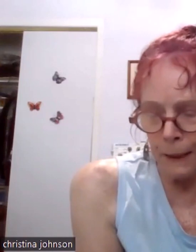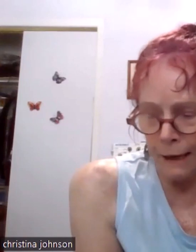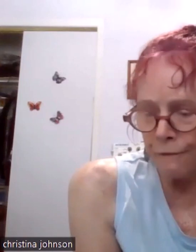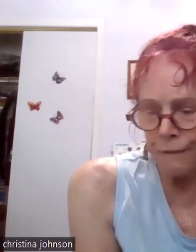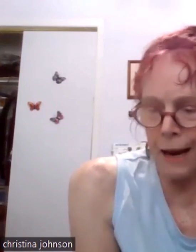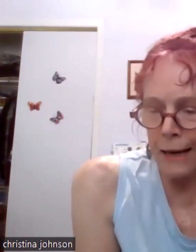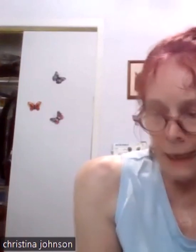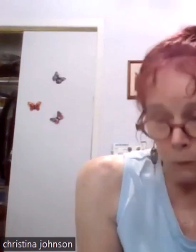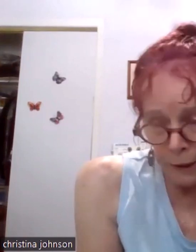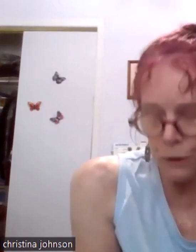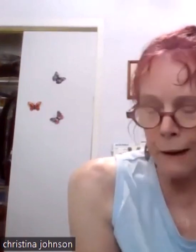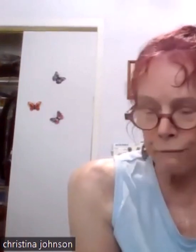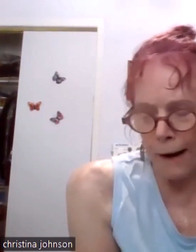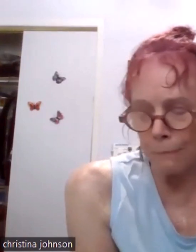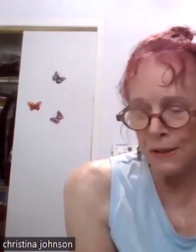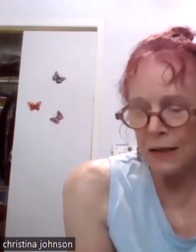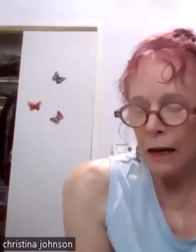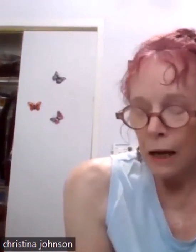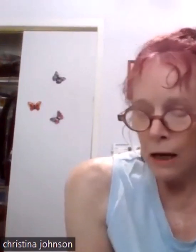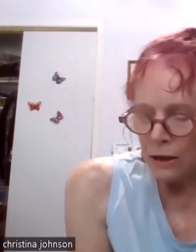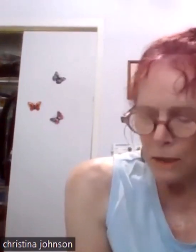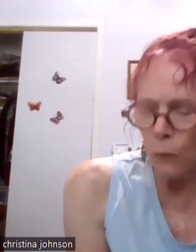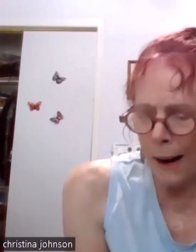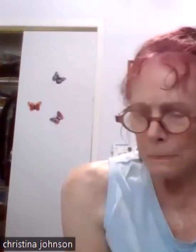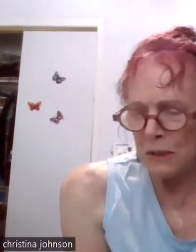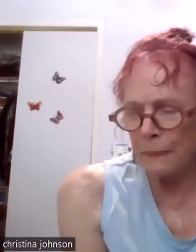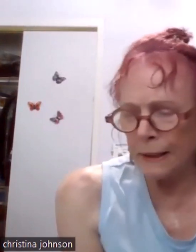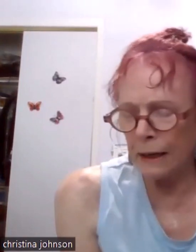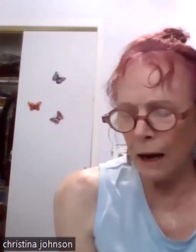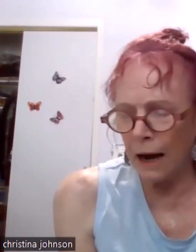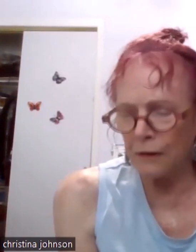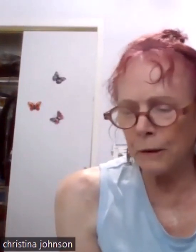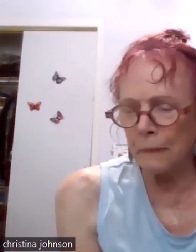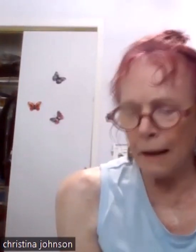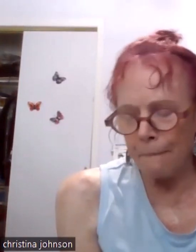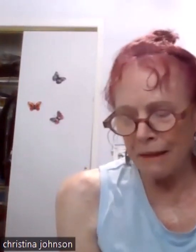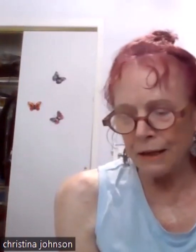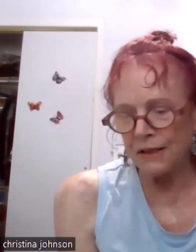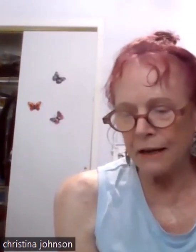I believe, and we do have ramps, not ramps, but other methods